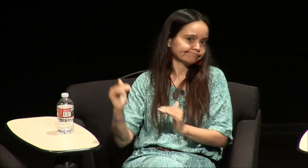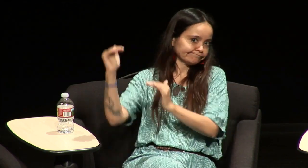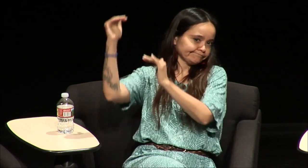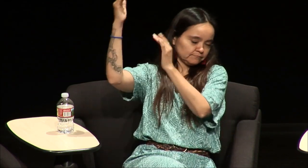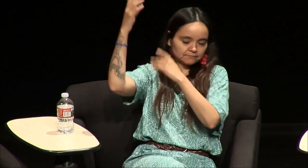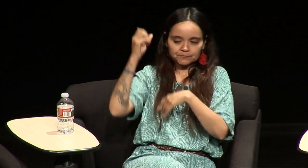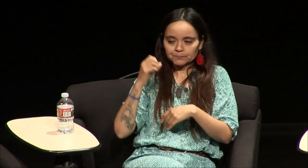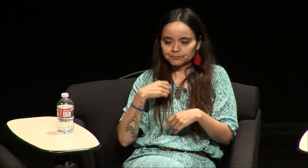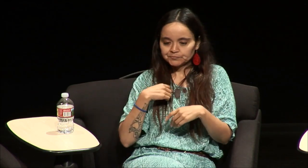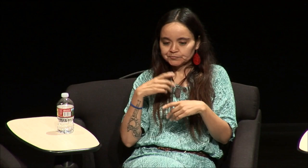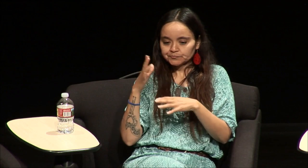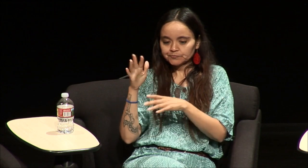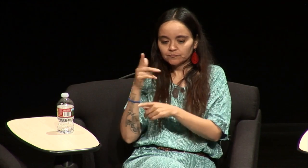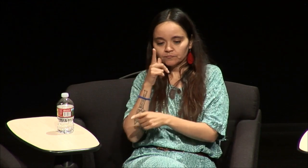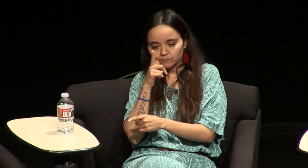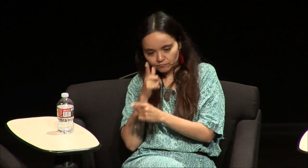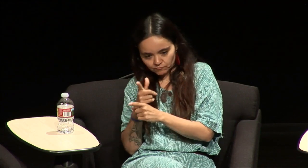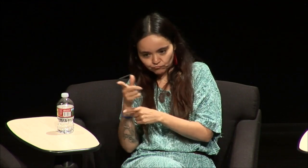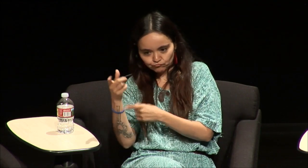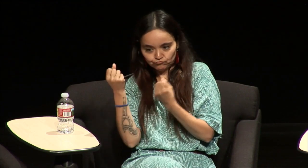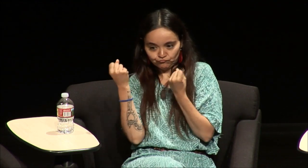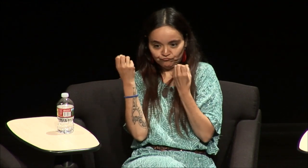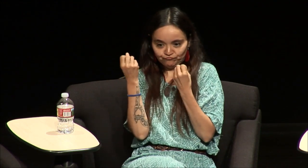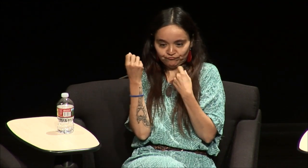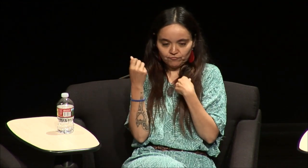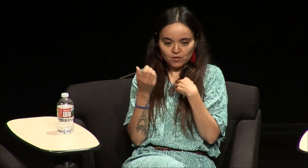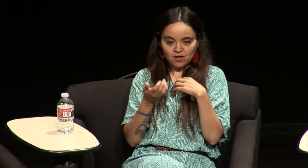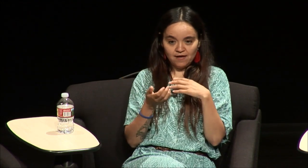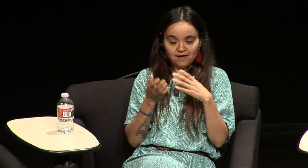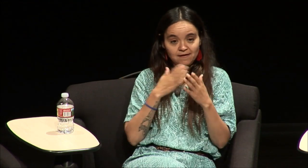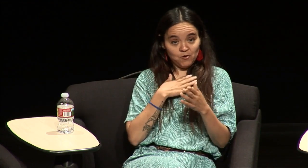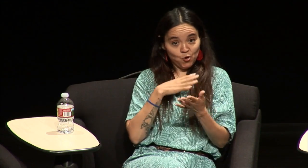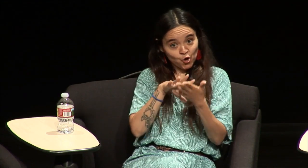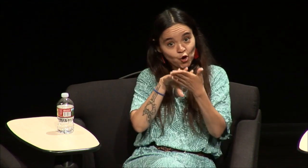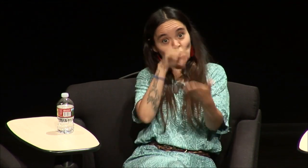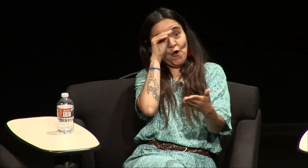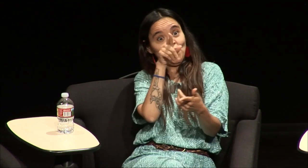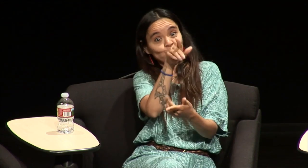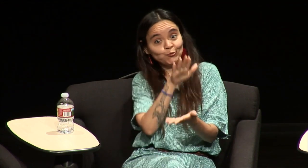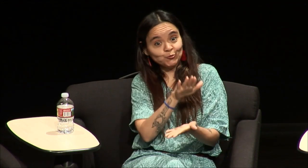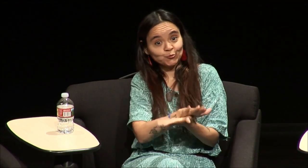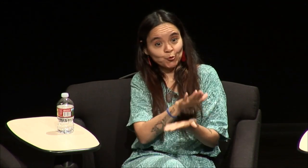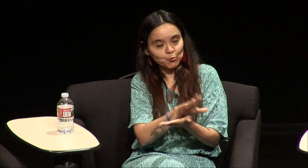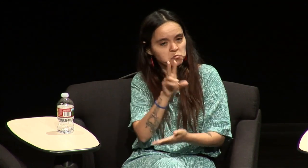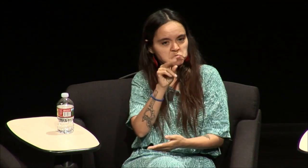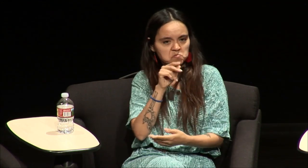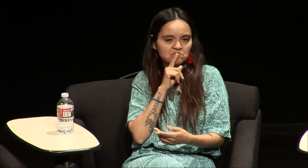school and it my sister you know because she was signing I you know learned